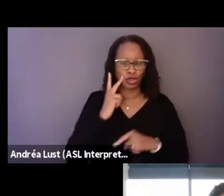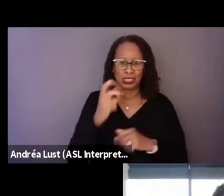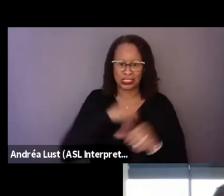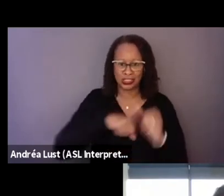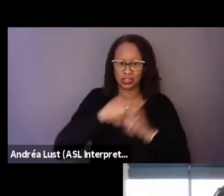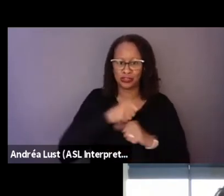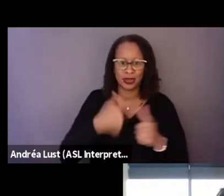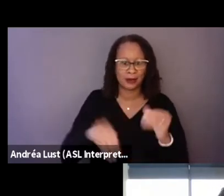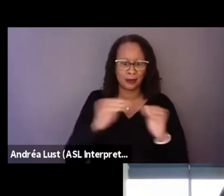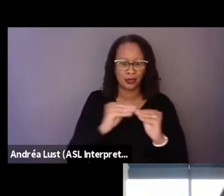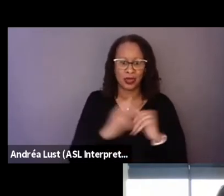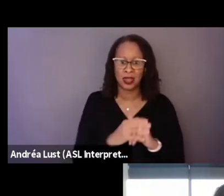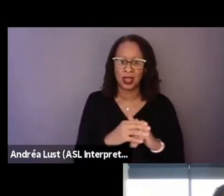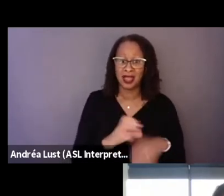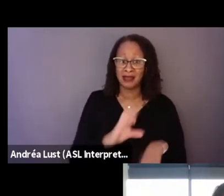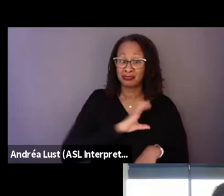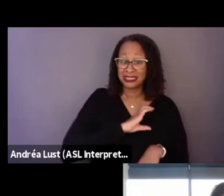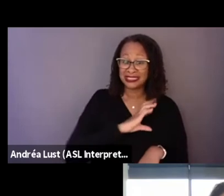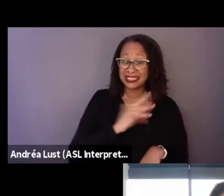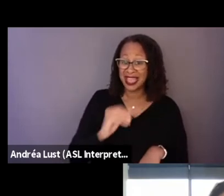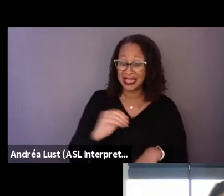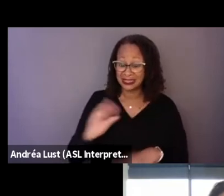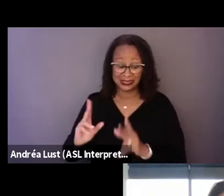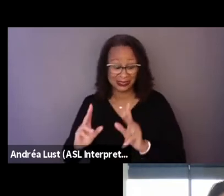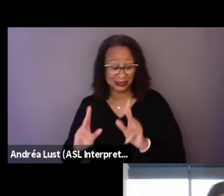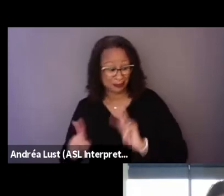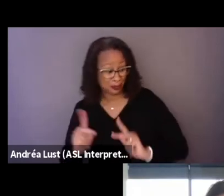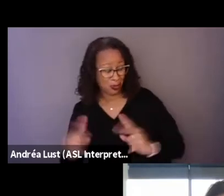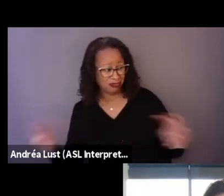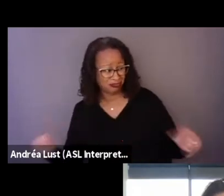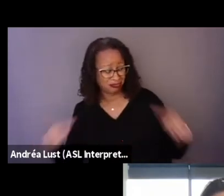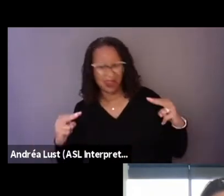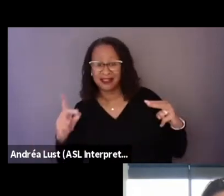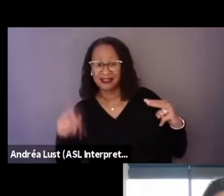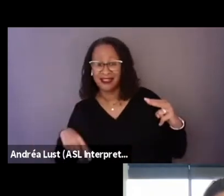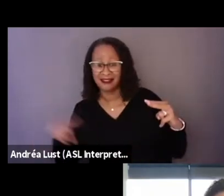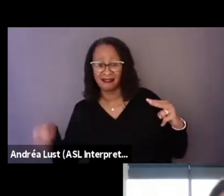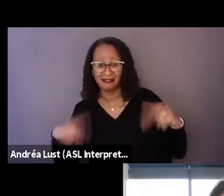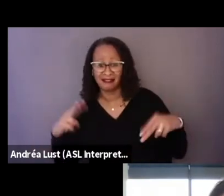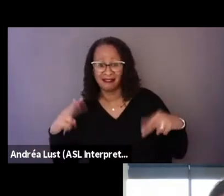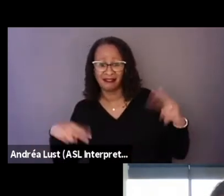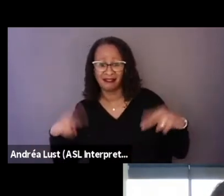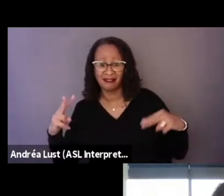you know, police and citizens. And we know that the situations